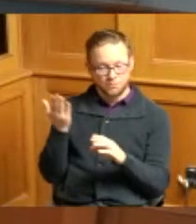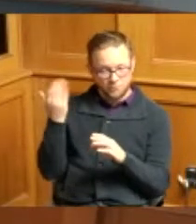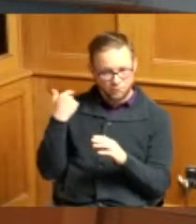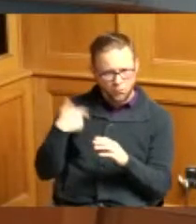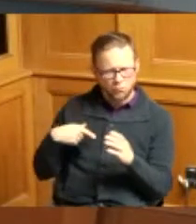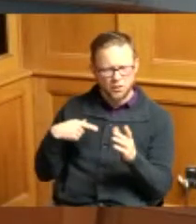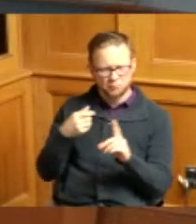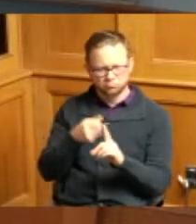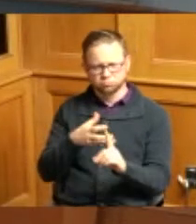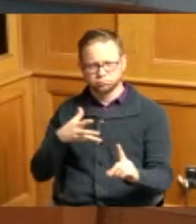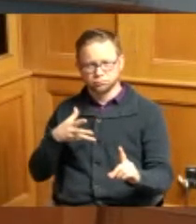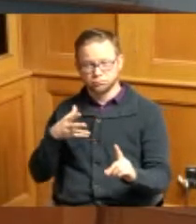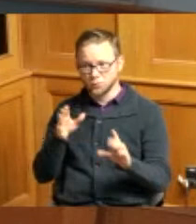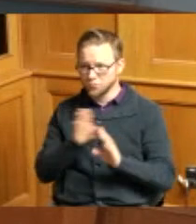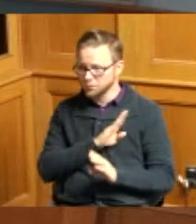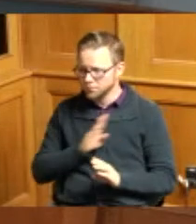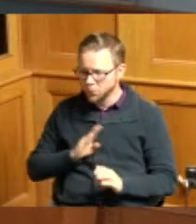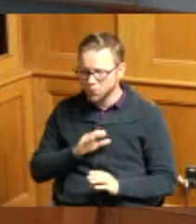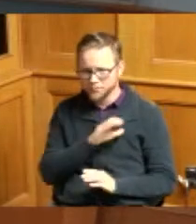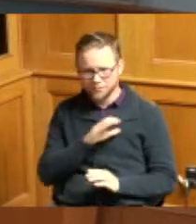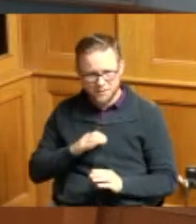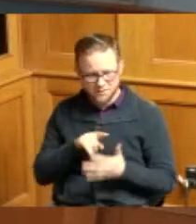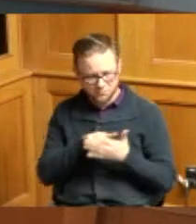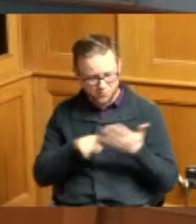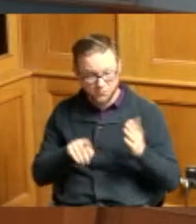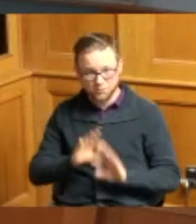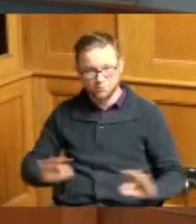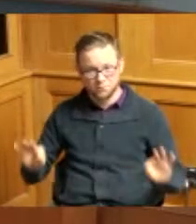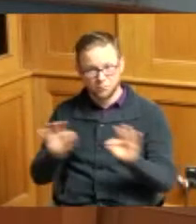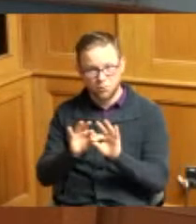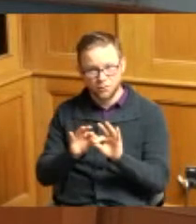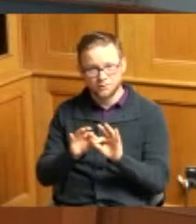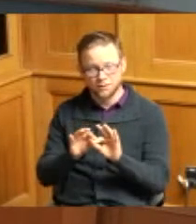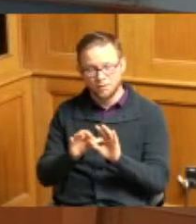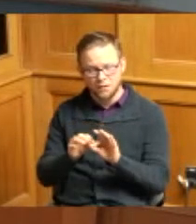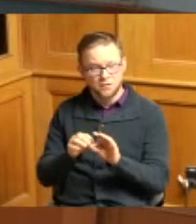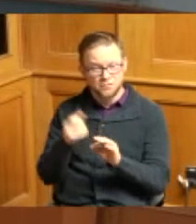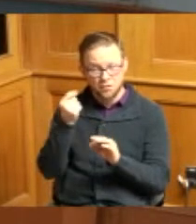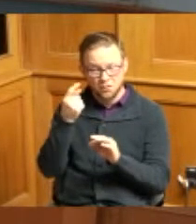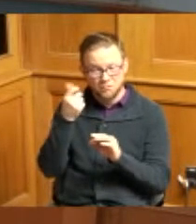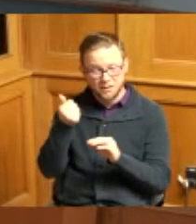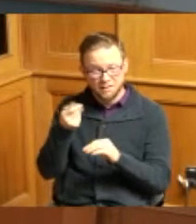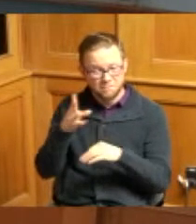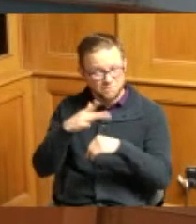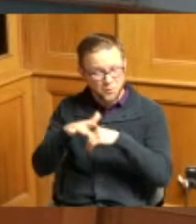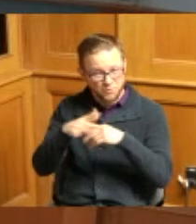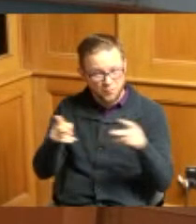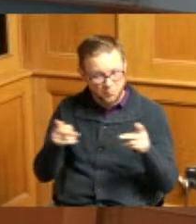and whoever's listening out there we do have a few vacancies not very many but we want you to come in